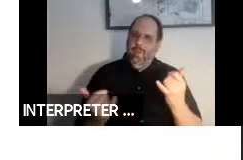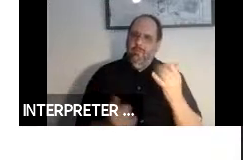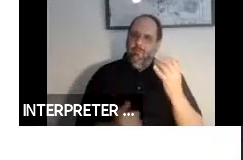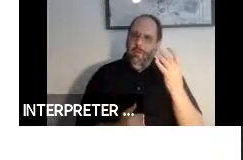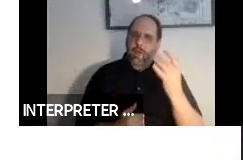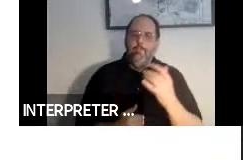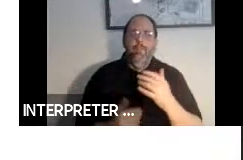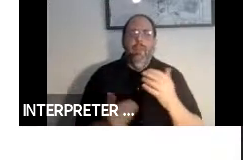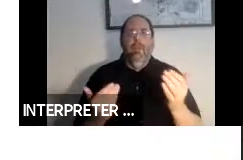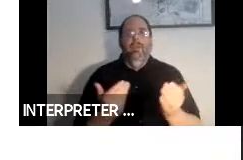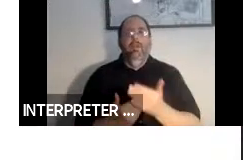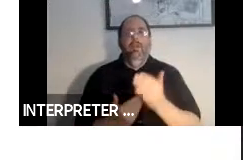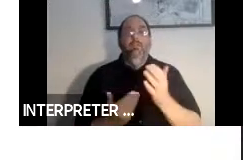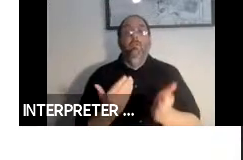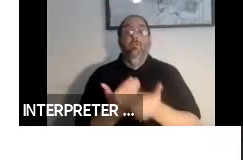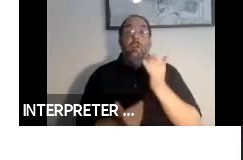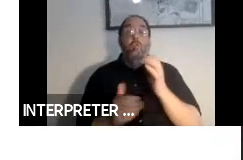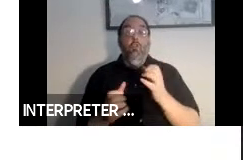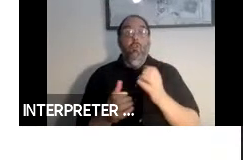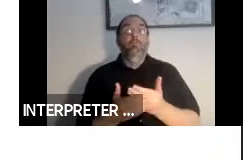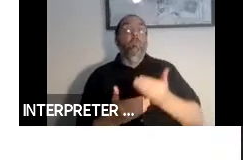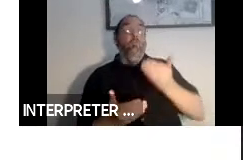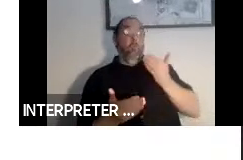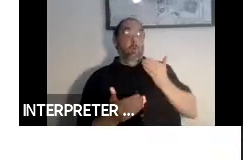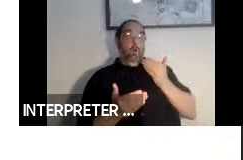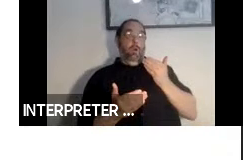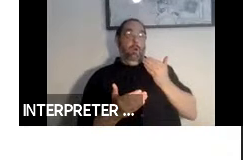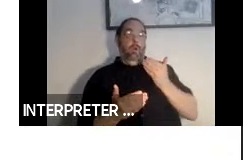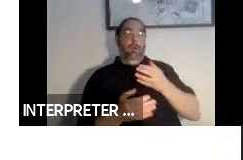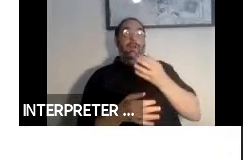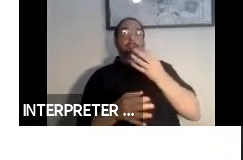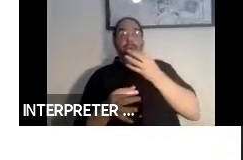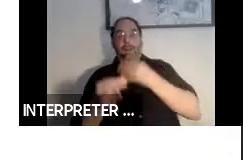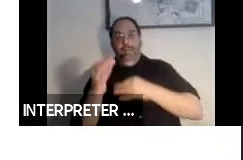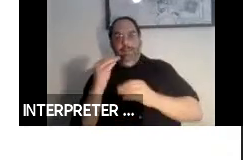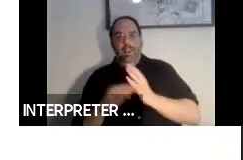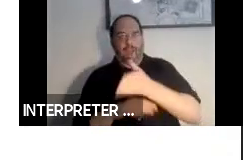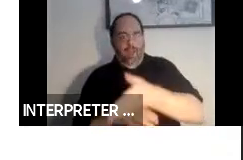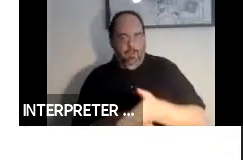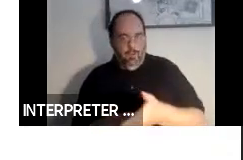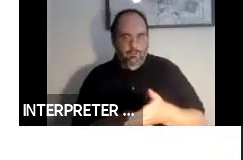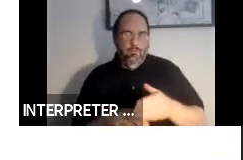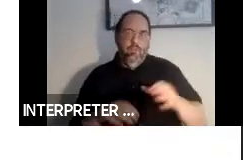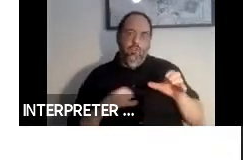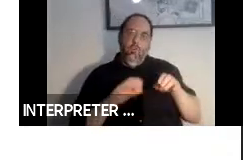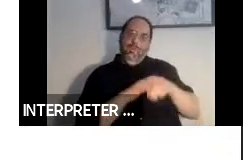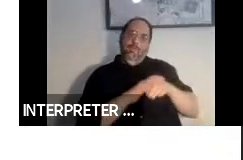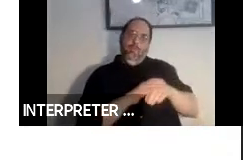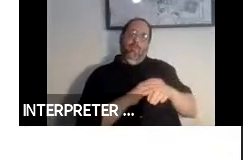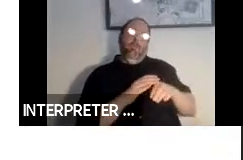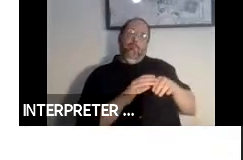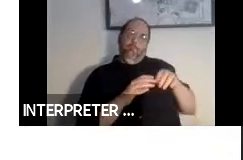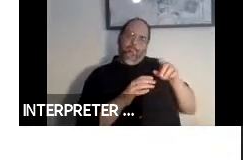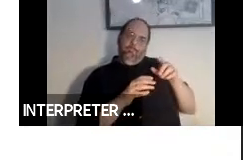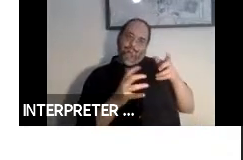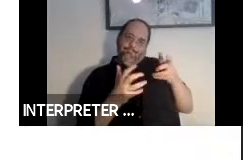and far cheaper to do things well upfront to take accessibility needs as part of your design.